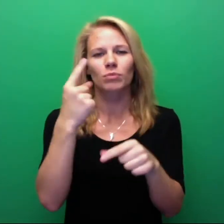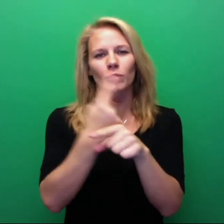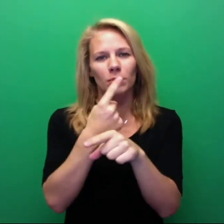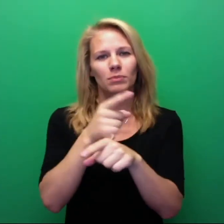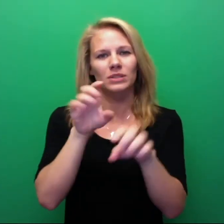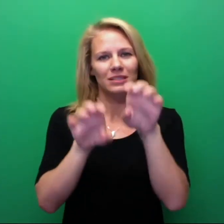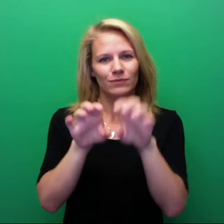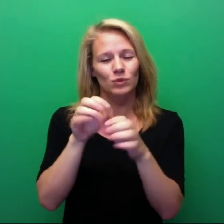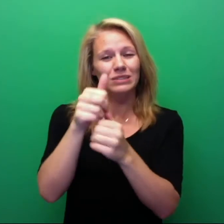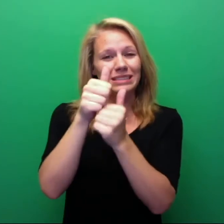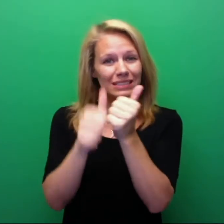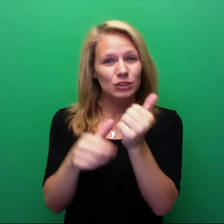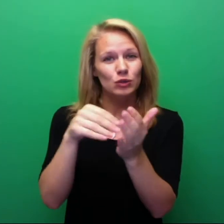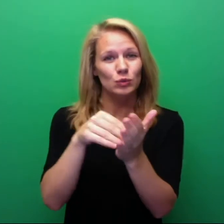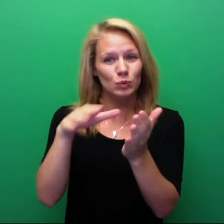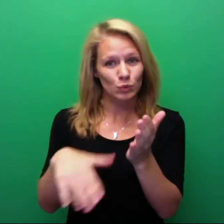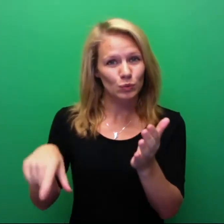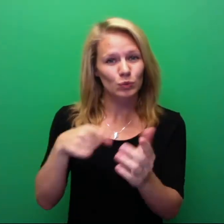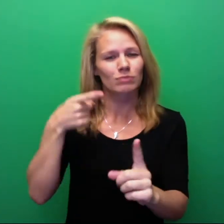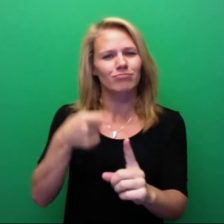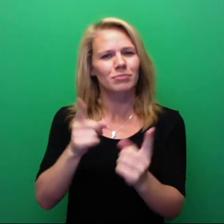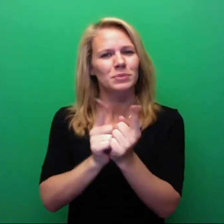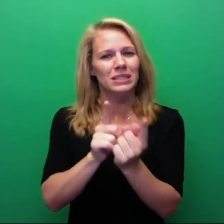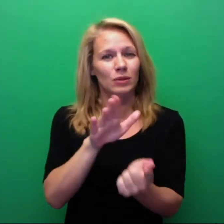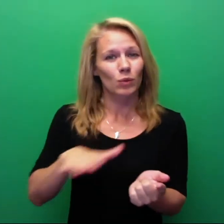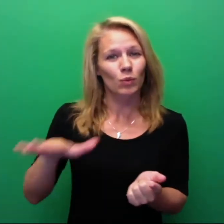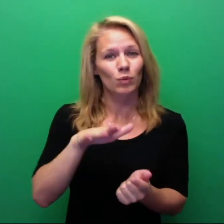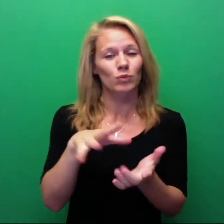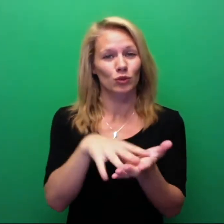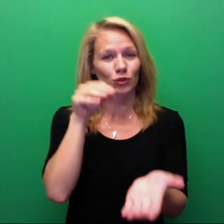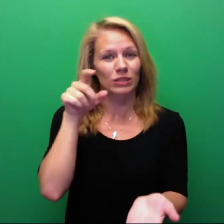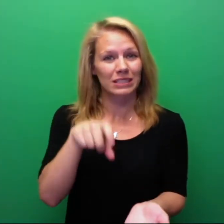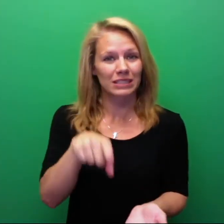proper evaluations of each students and tailoring services to their unique learning needs.